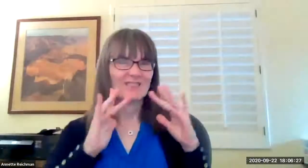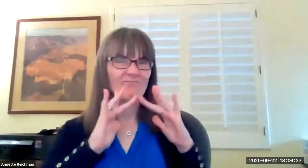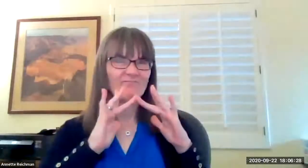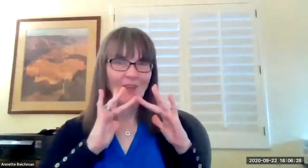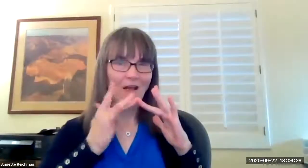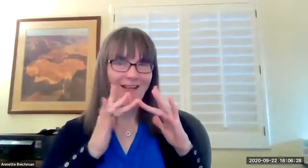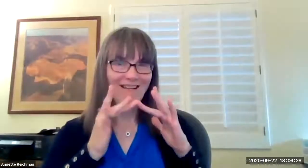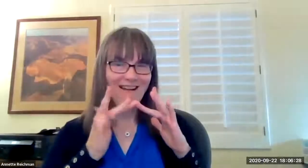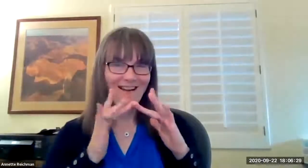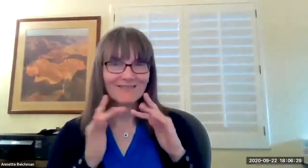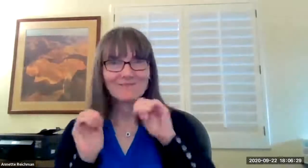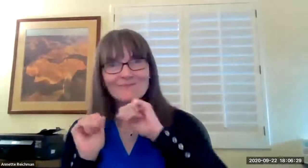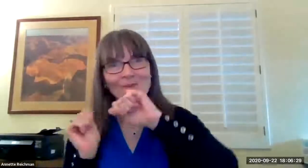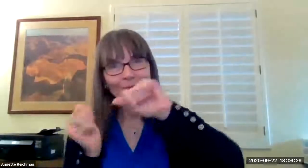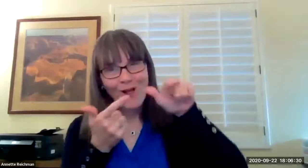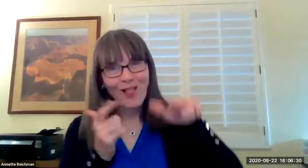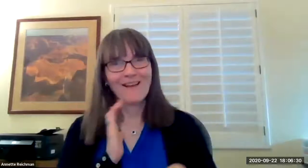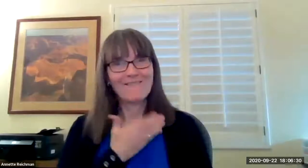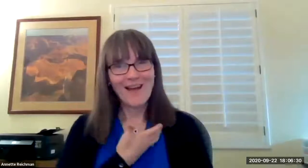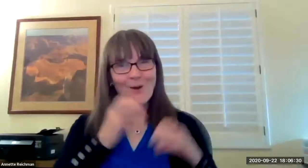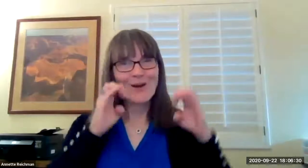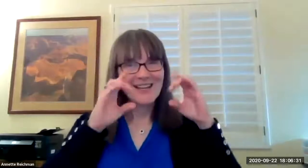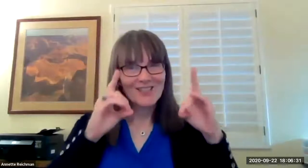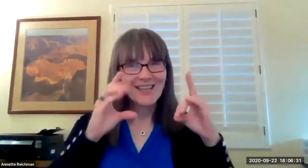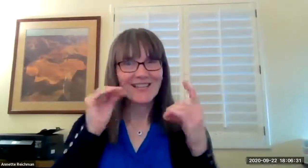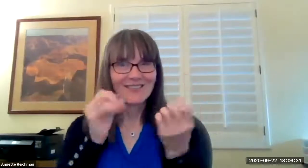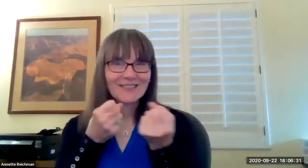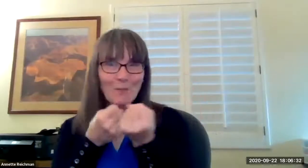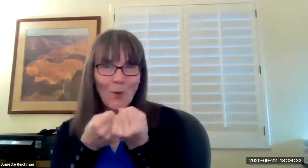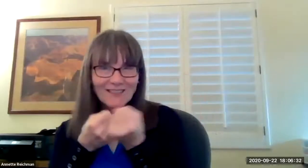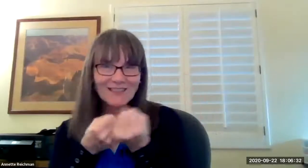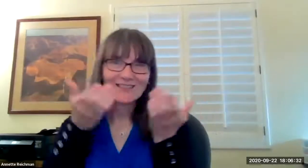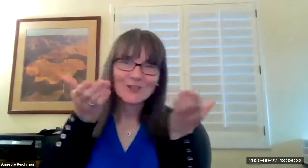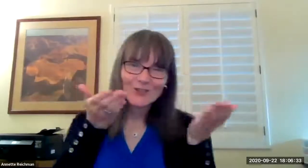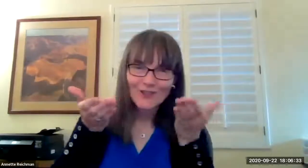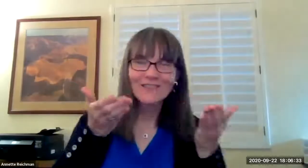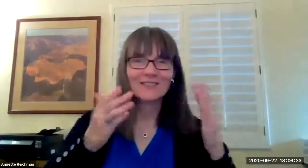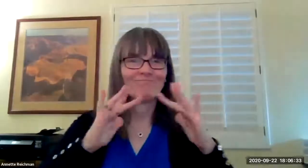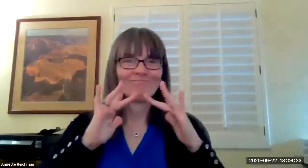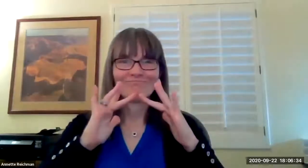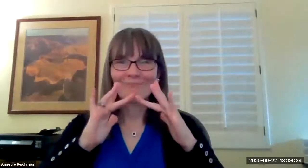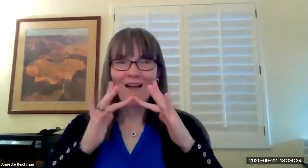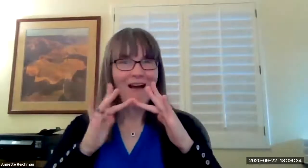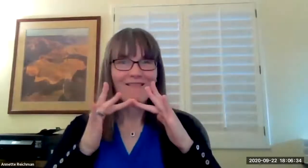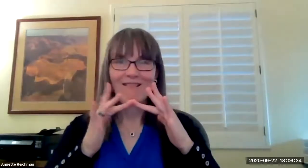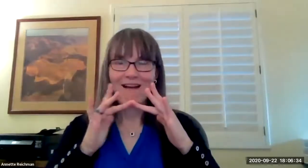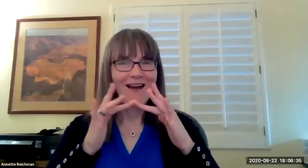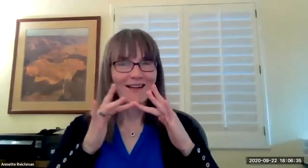the educational opportunity virtually